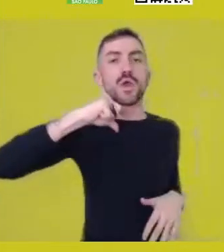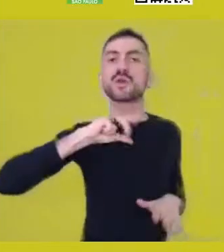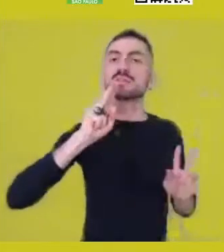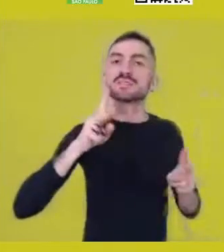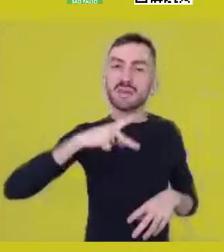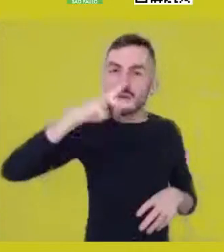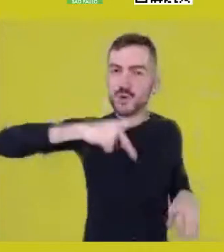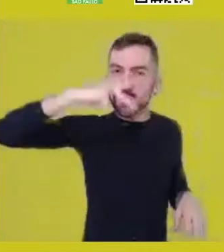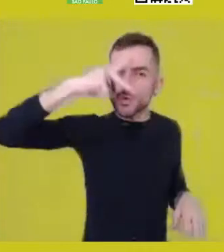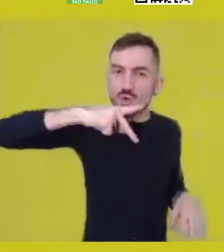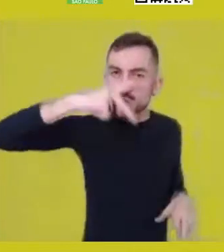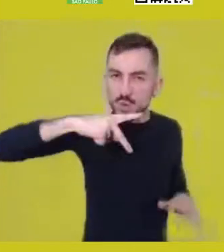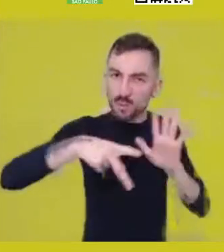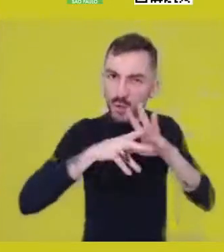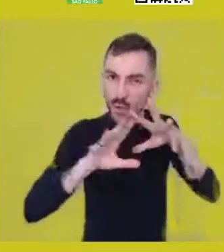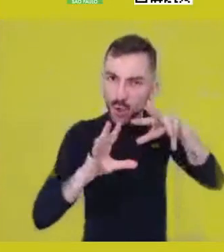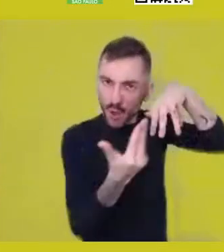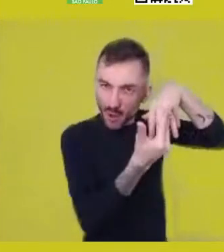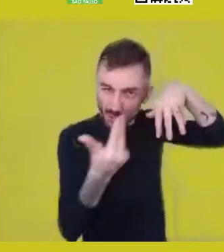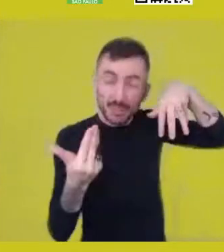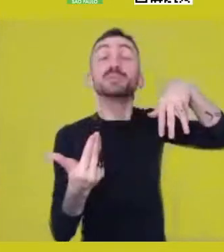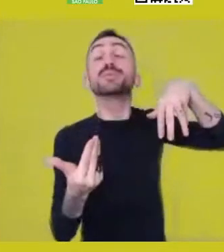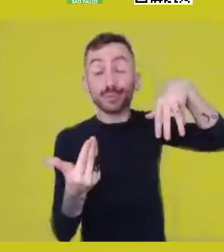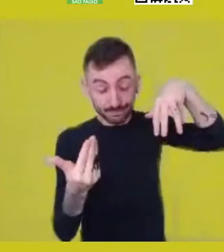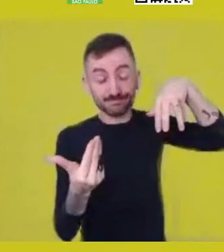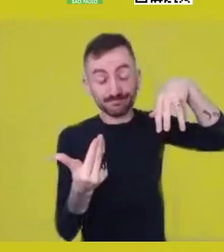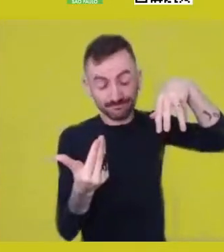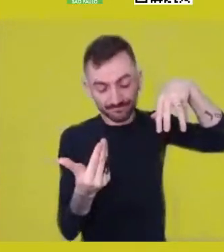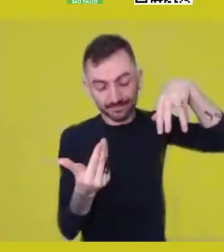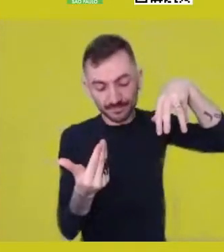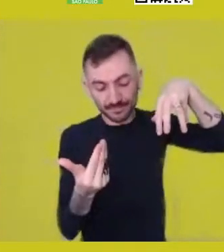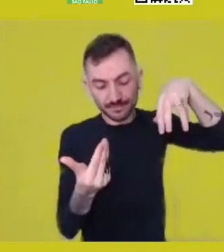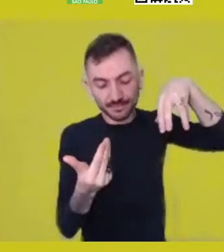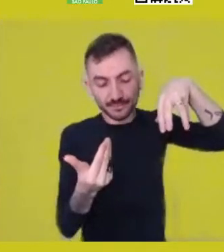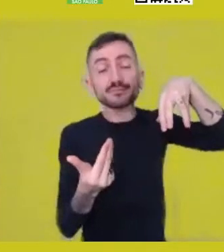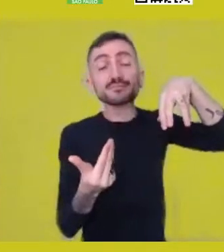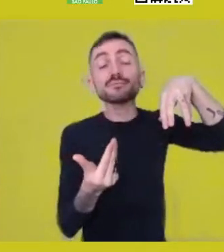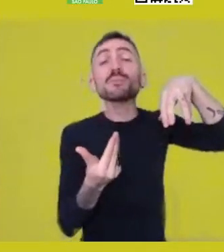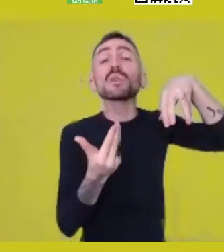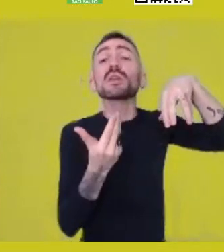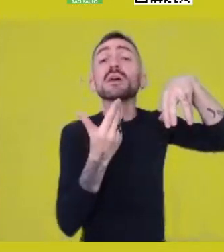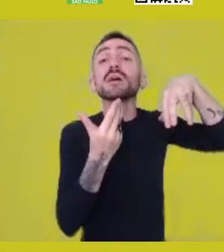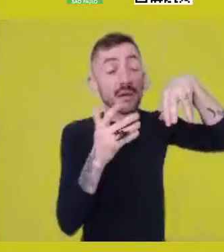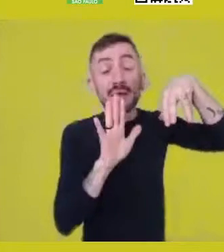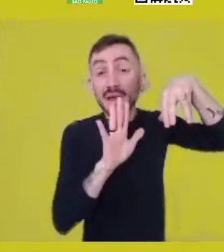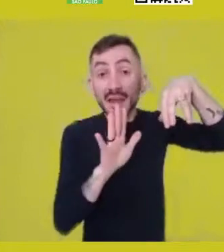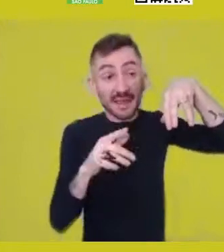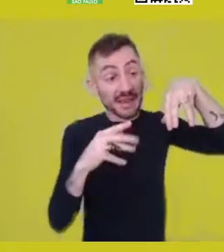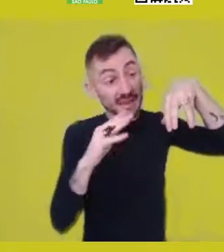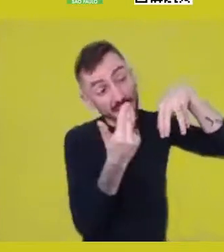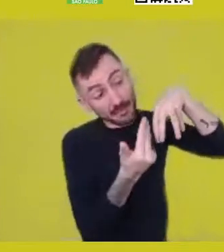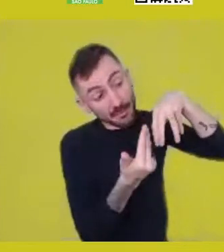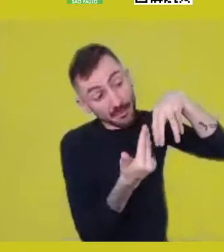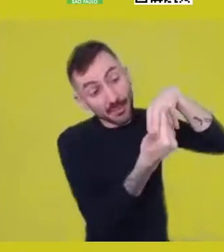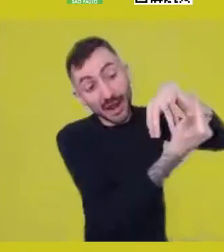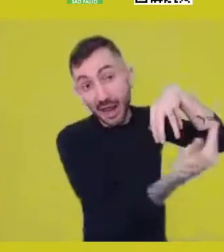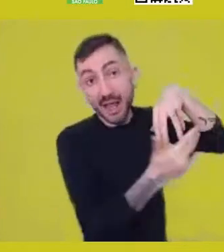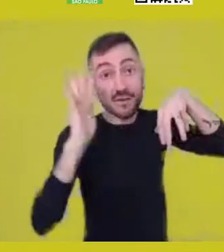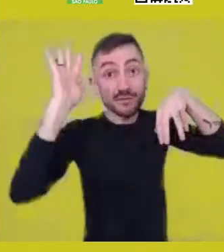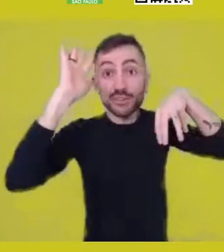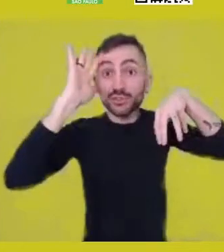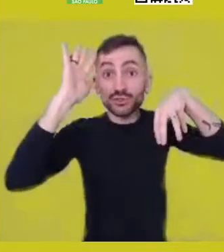doesn’t hold true anymore within this philosophical notion of humanity.